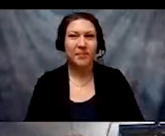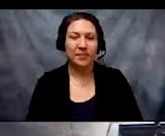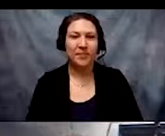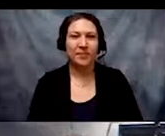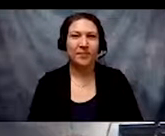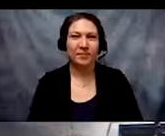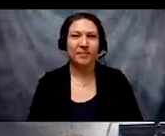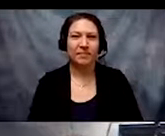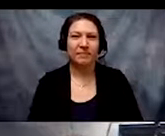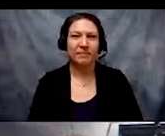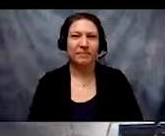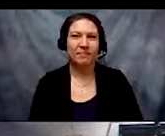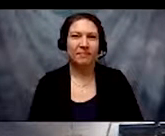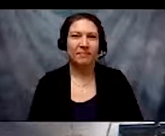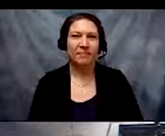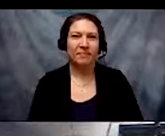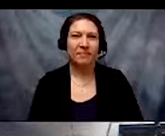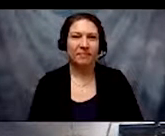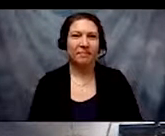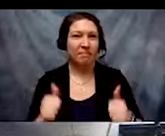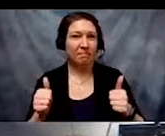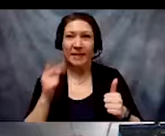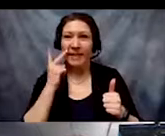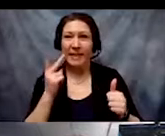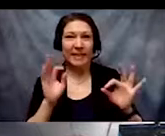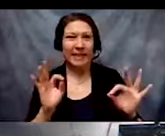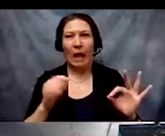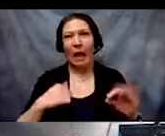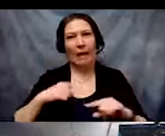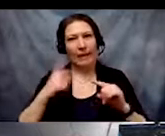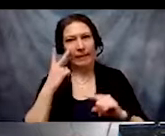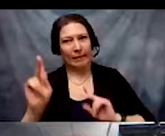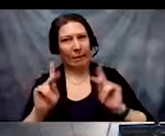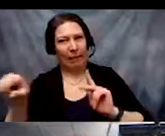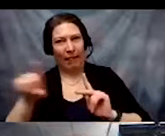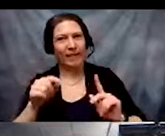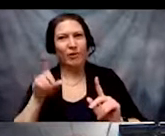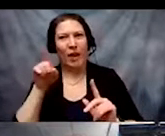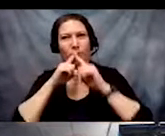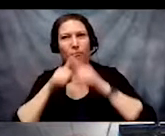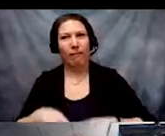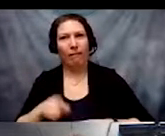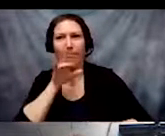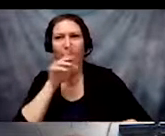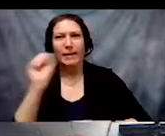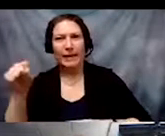I just want to make sure. I can't see you so you've got to unmute and tell me. Yes.